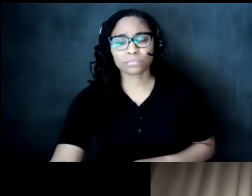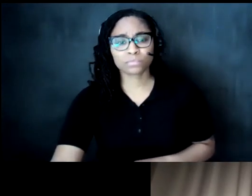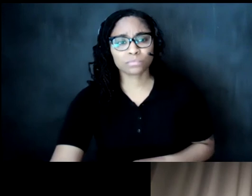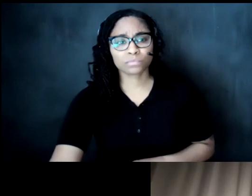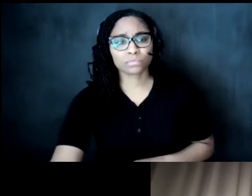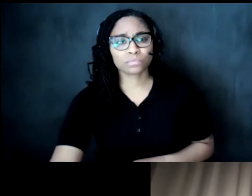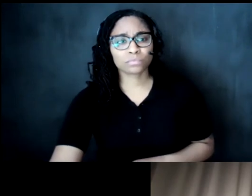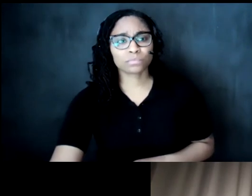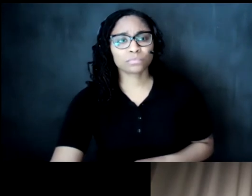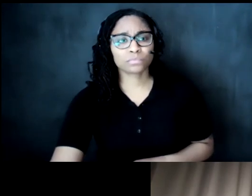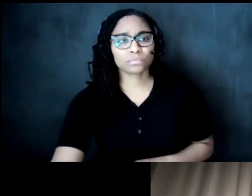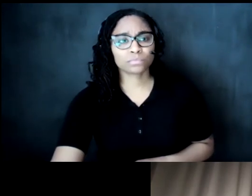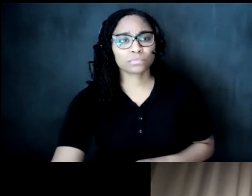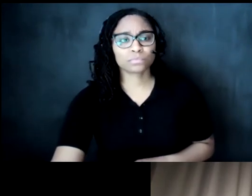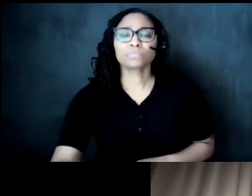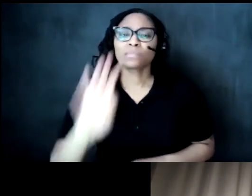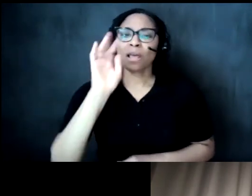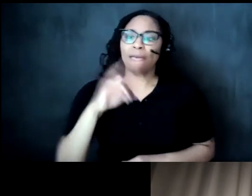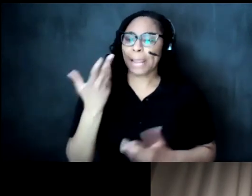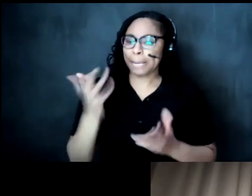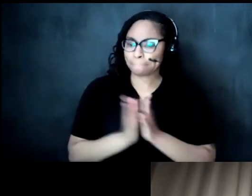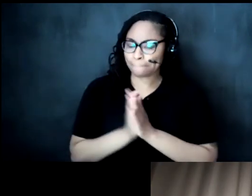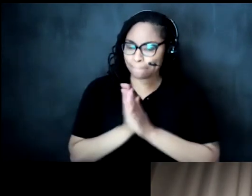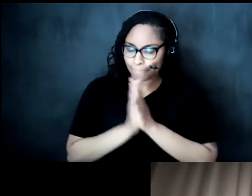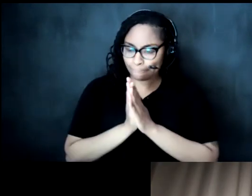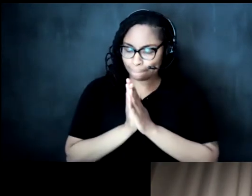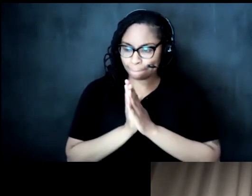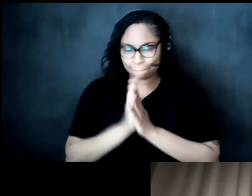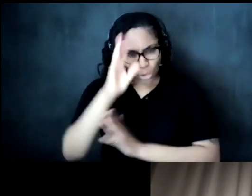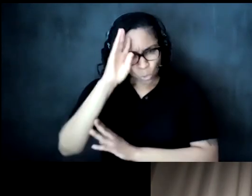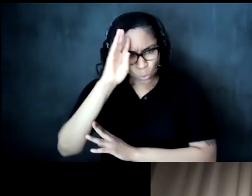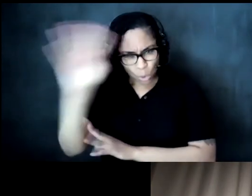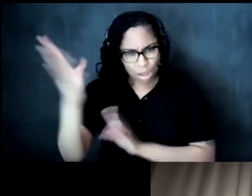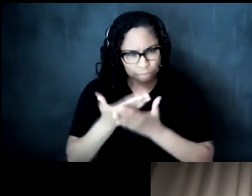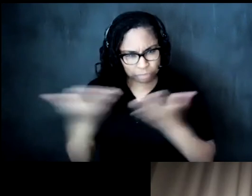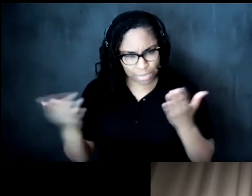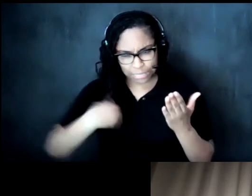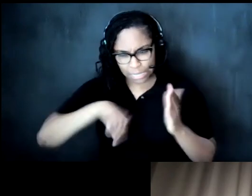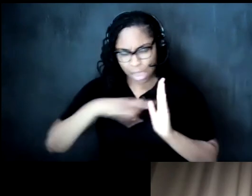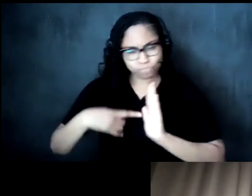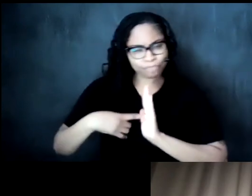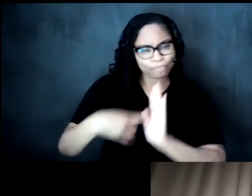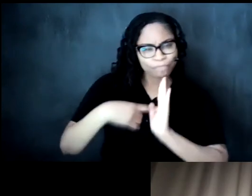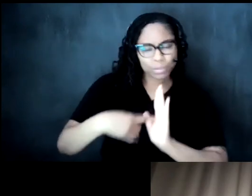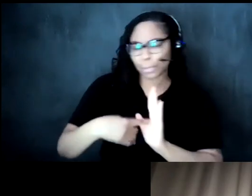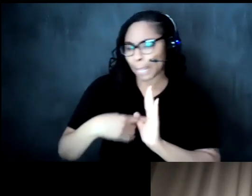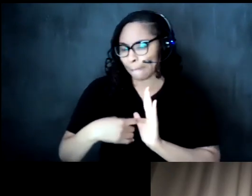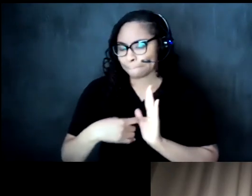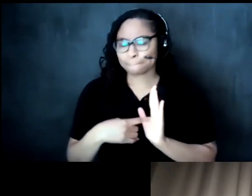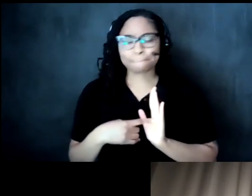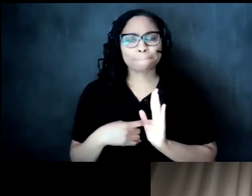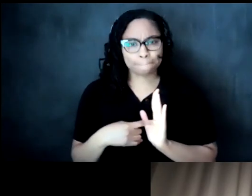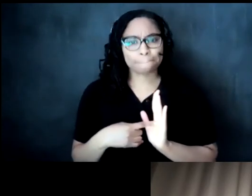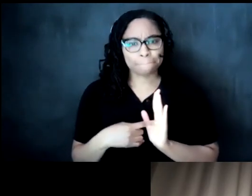are the things that reflect and in my estimation that reflect the the the sacredness embedded